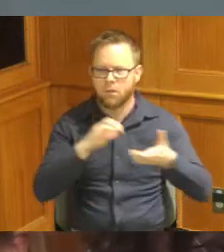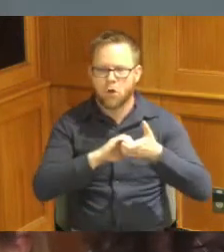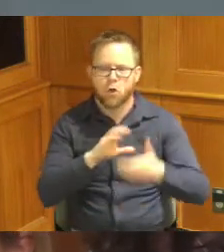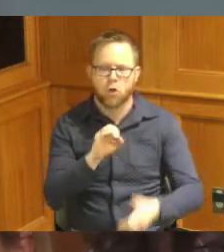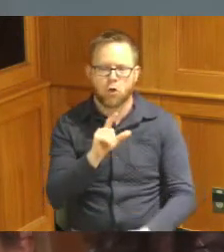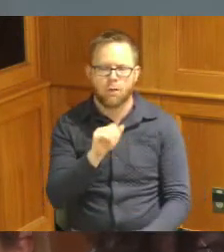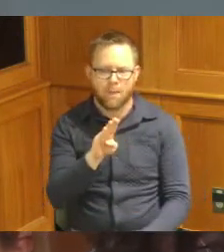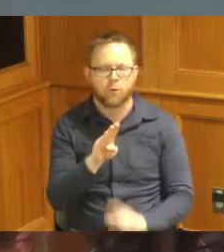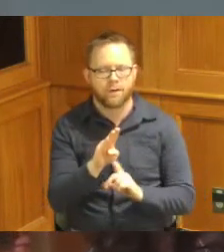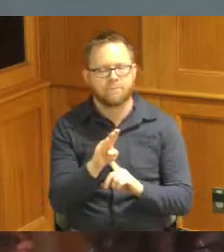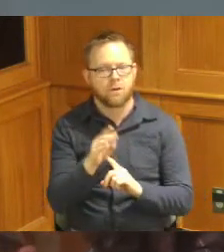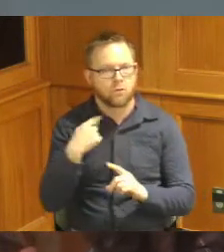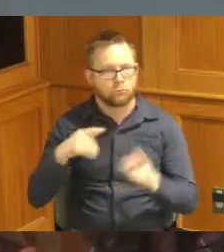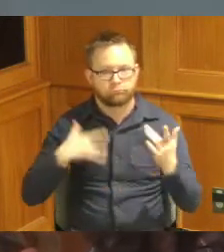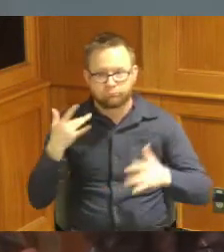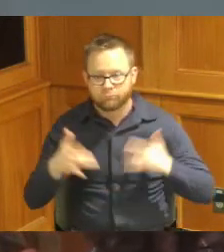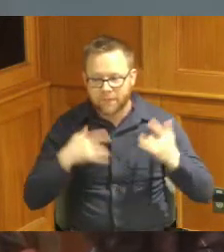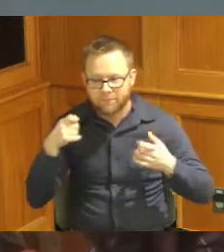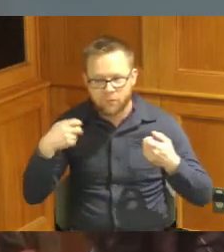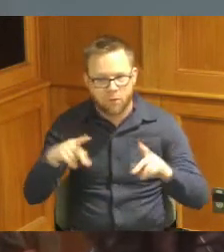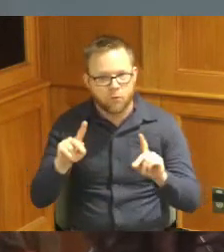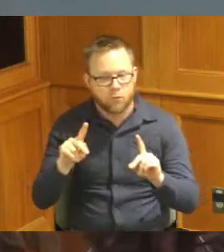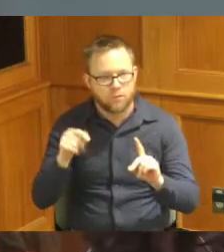excited about this opportunity this program is something that